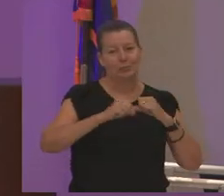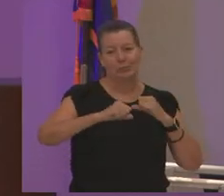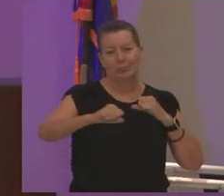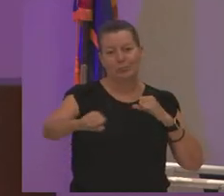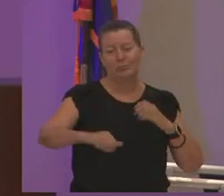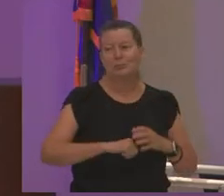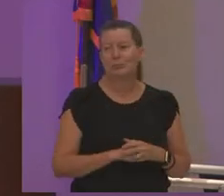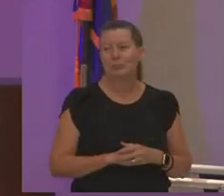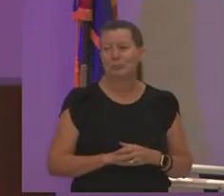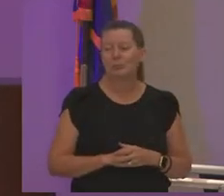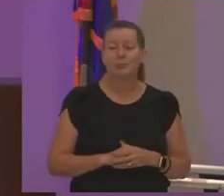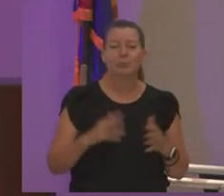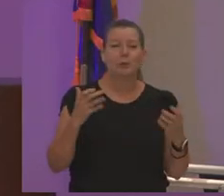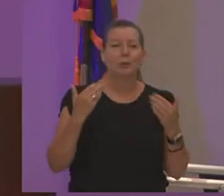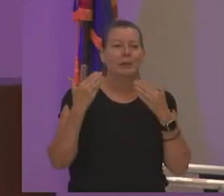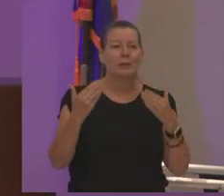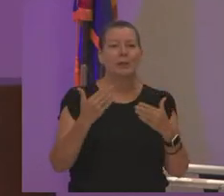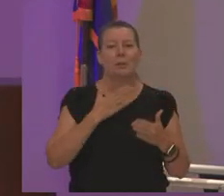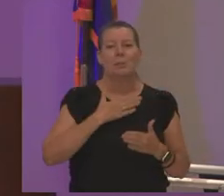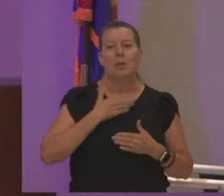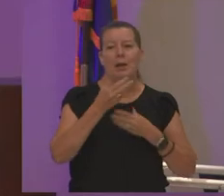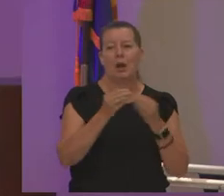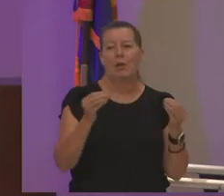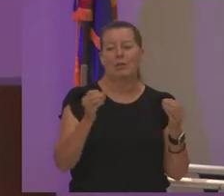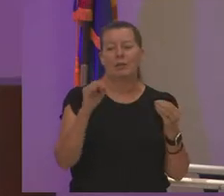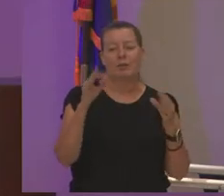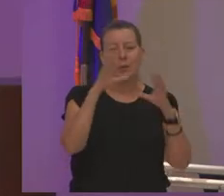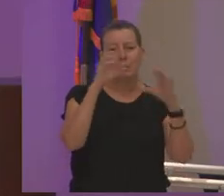i want to thank the office my office of the president i want to thank juan diarte